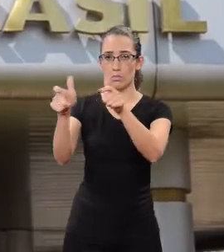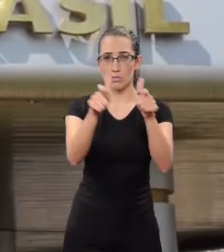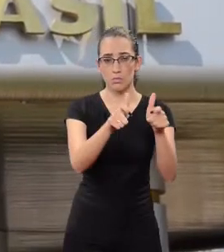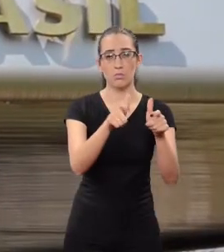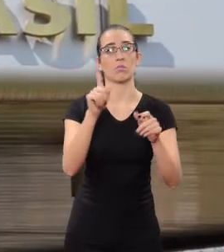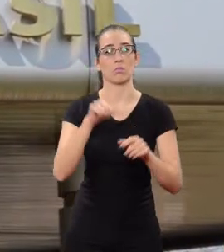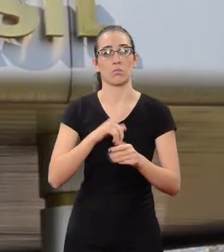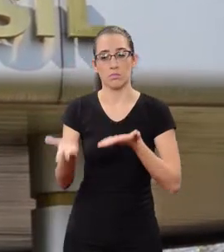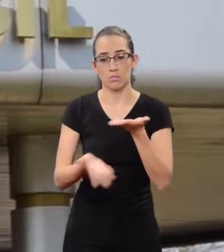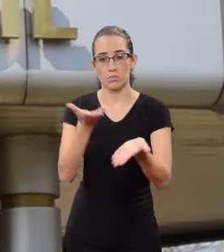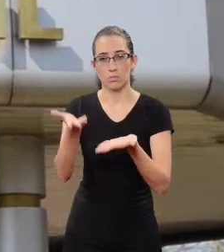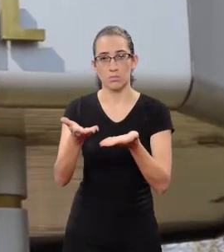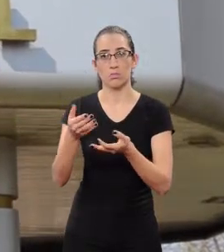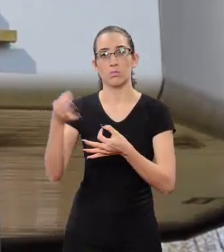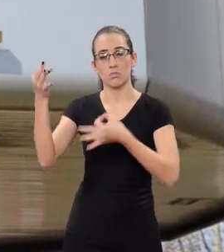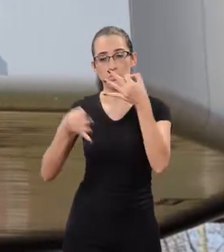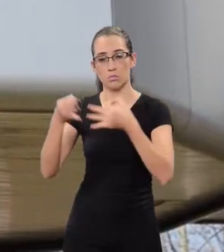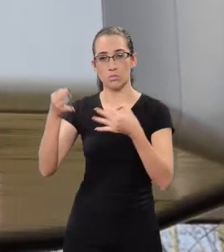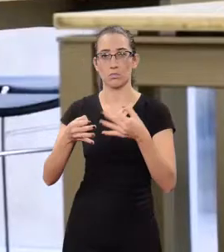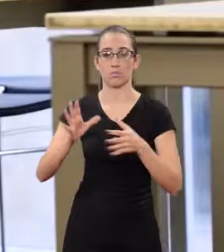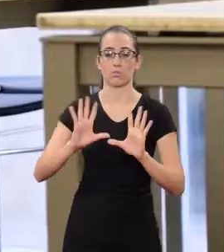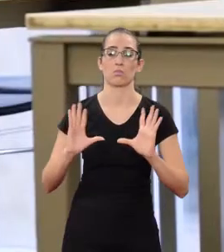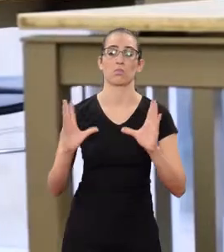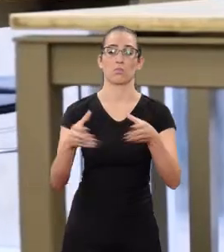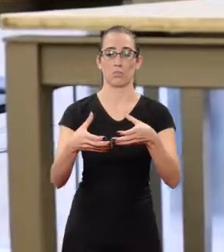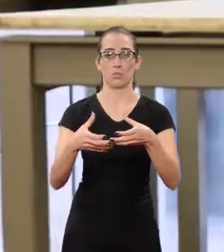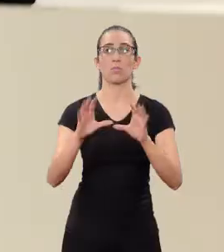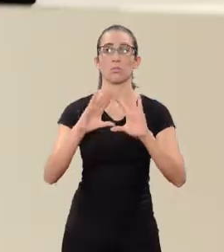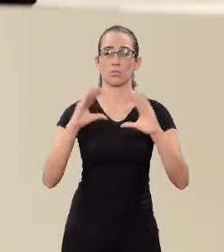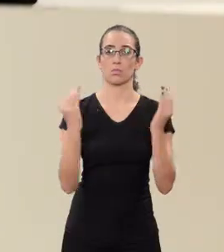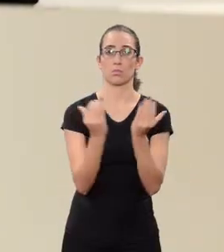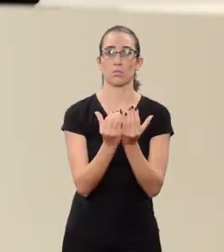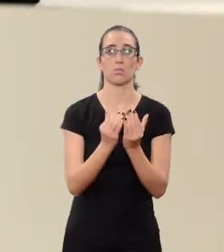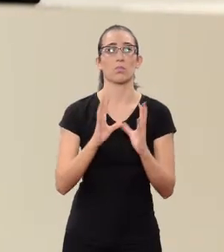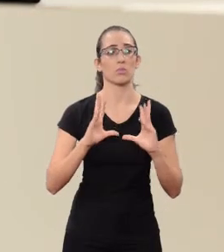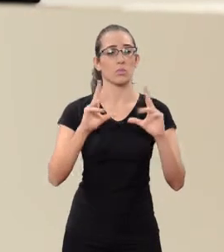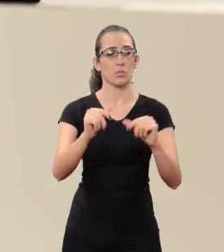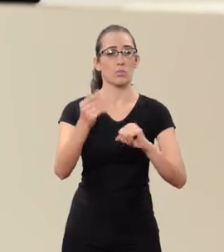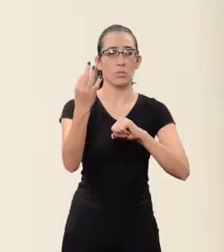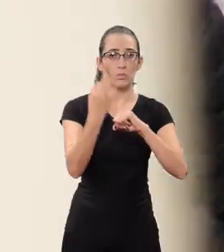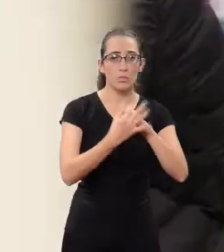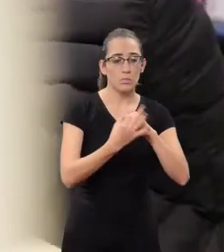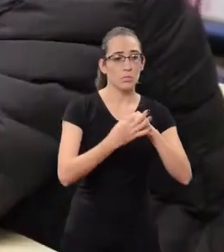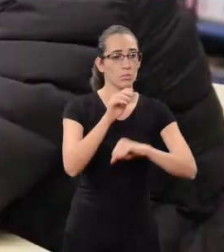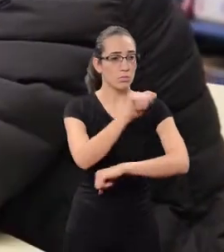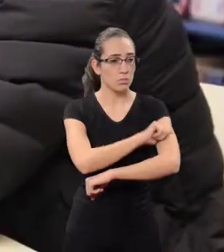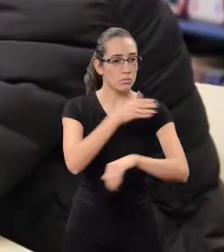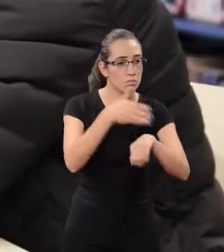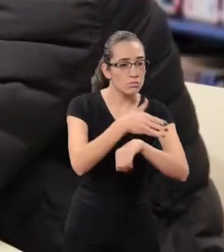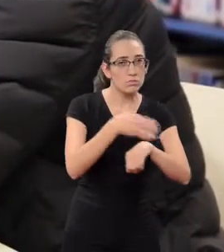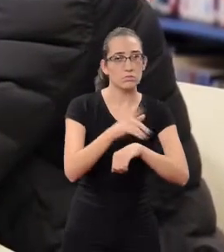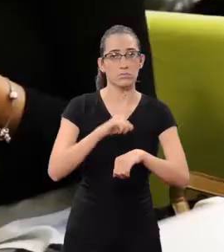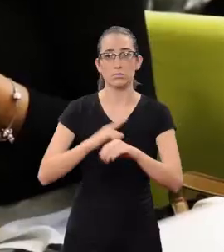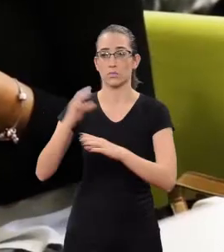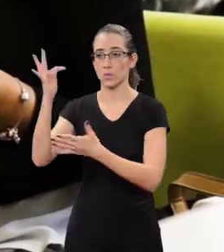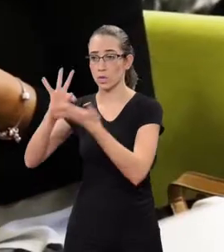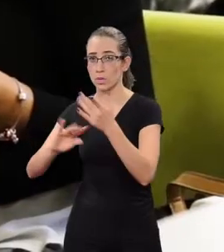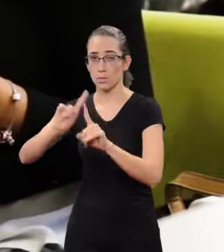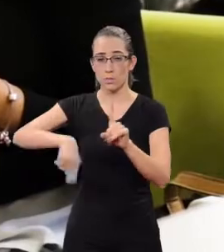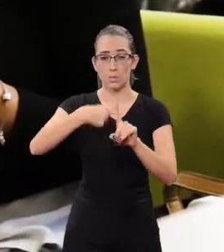legal assistance to population. Undergraduate students of Law have the opportunity of combining theory and practice, a demand of the job market.